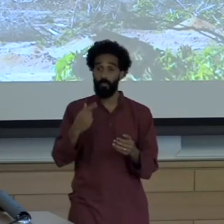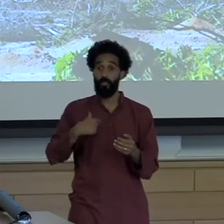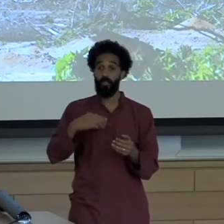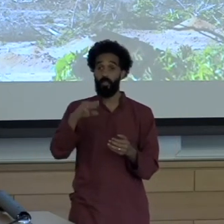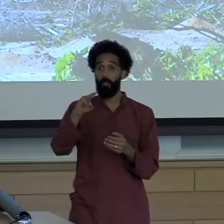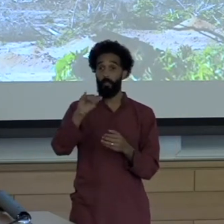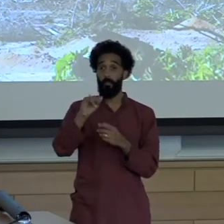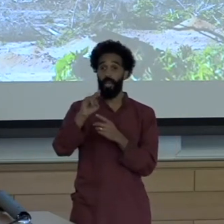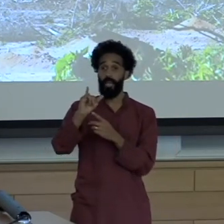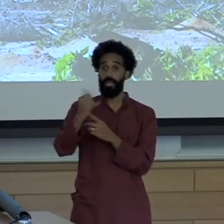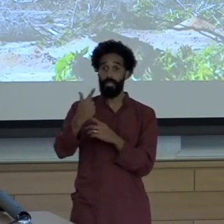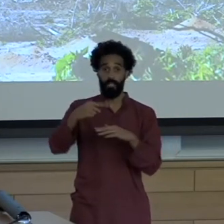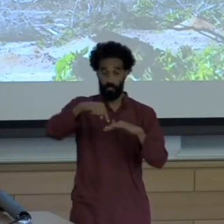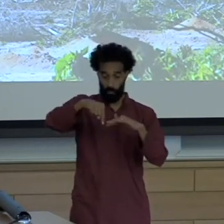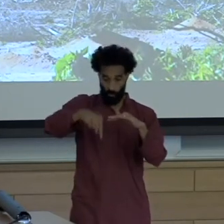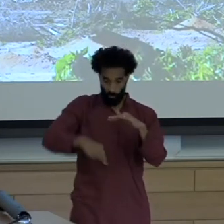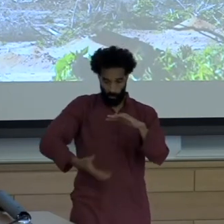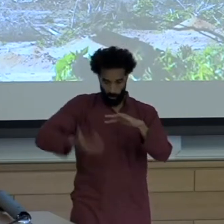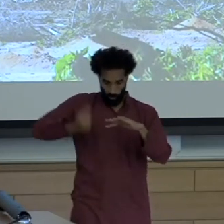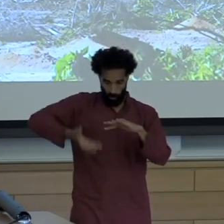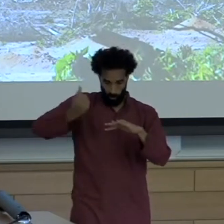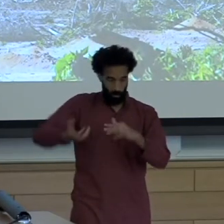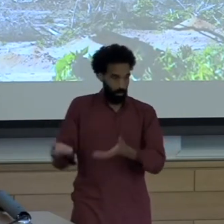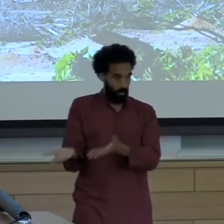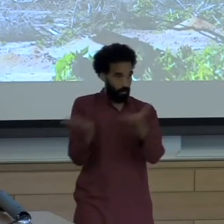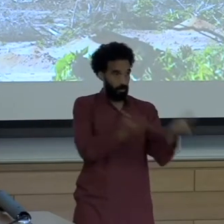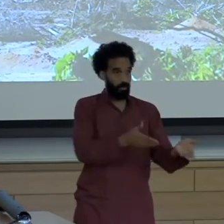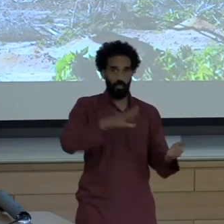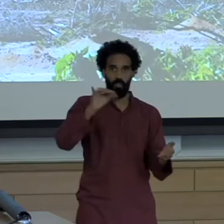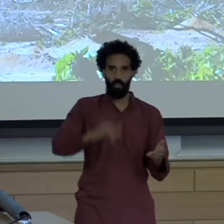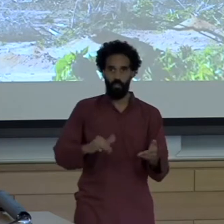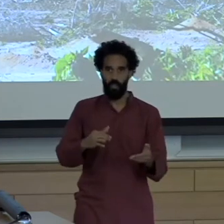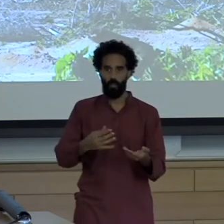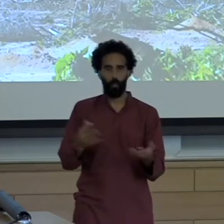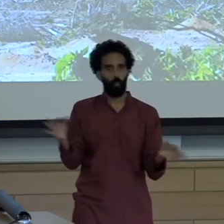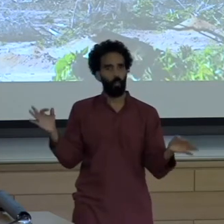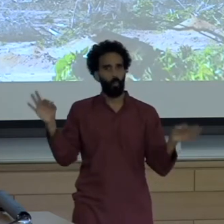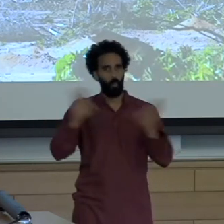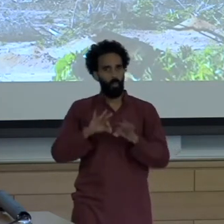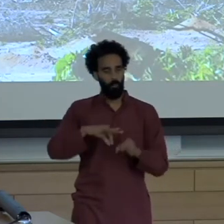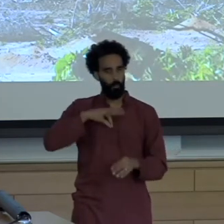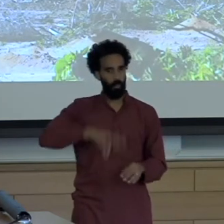Industries. News accounts reported that BHP, Valley and other mining stock